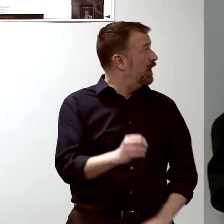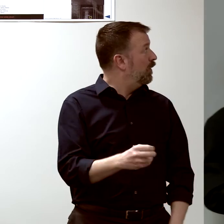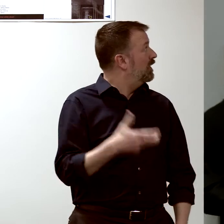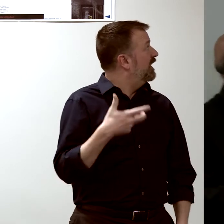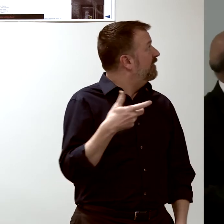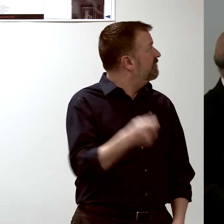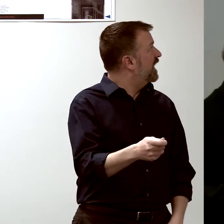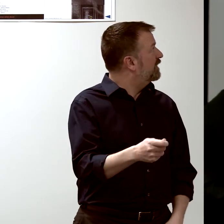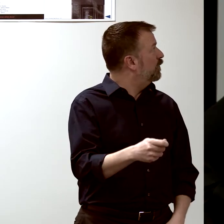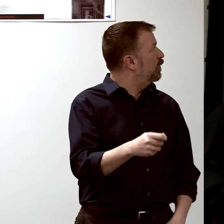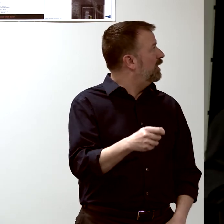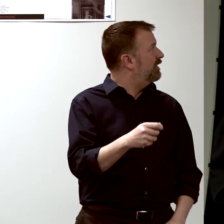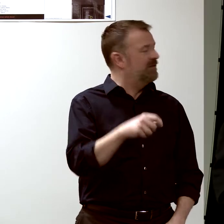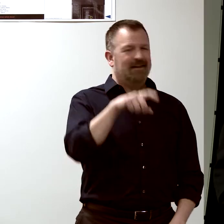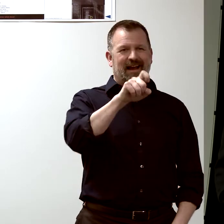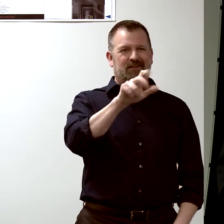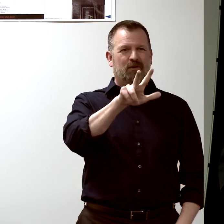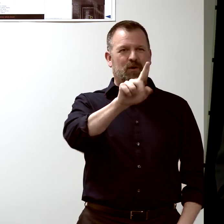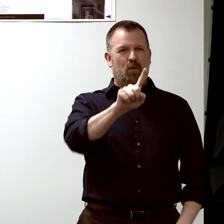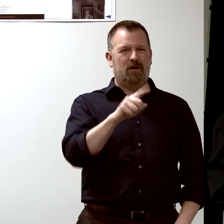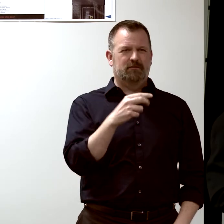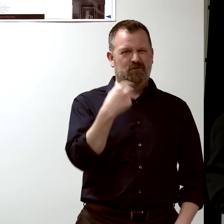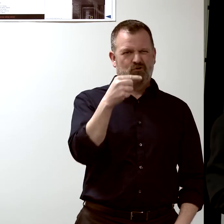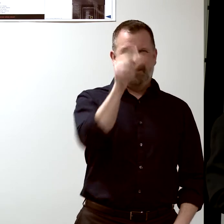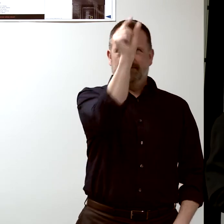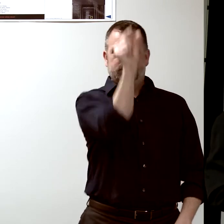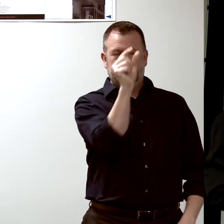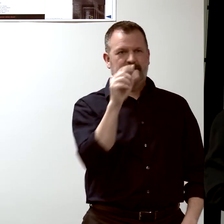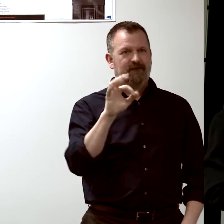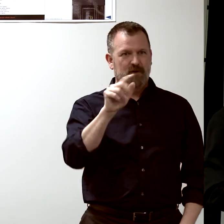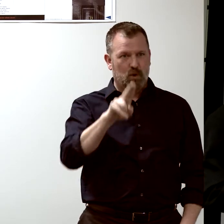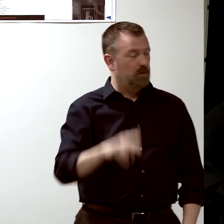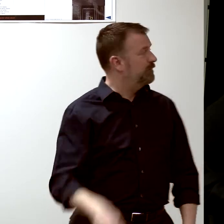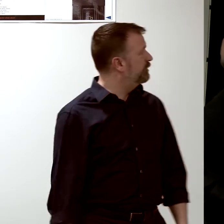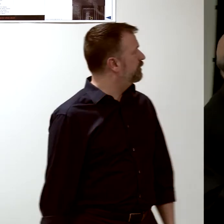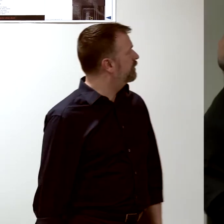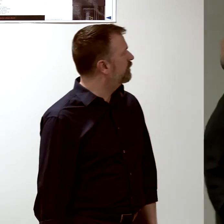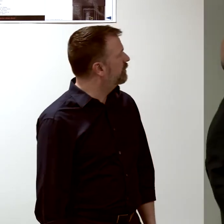and this scale, the redder the box,